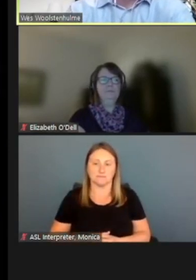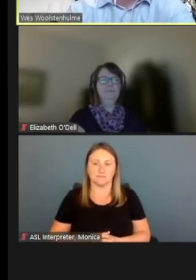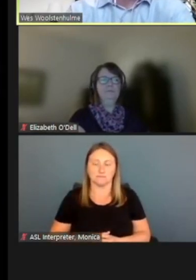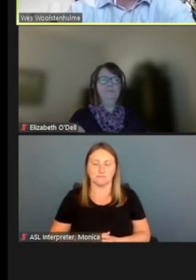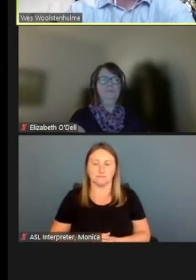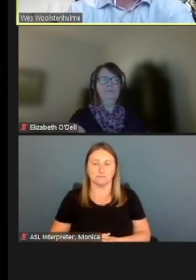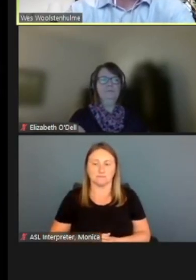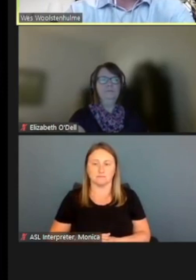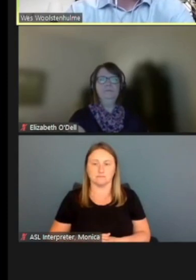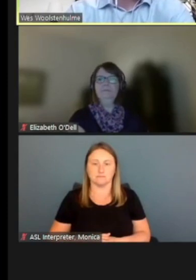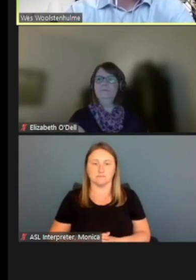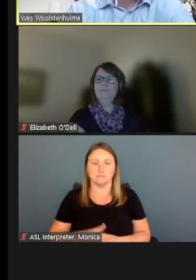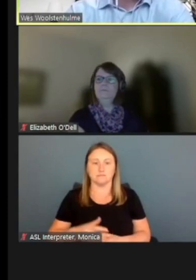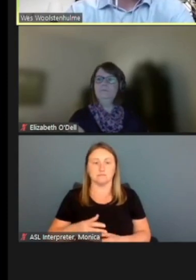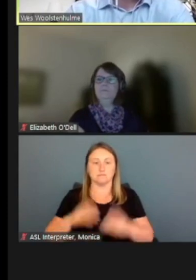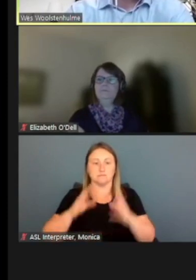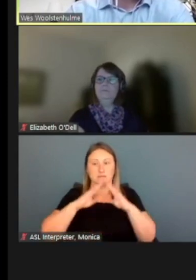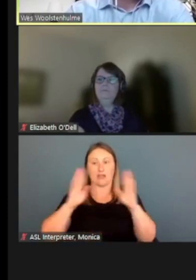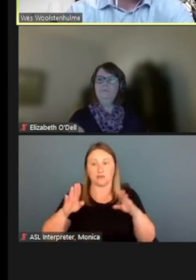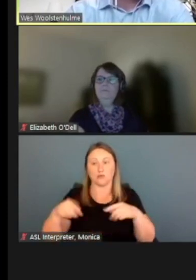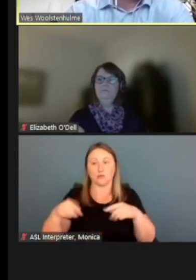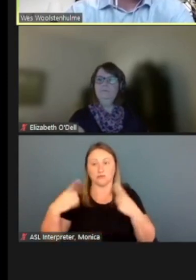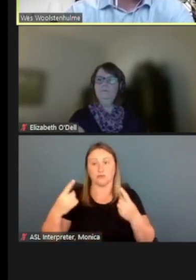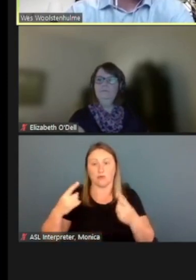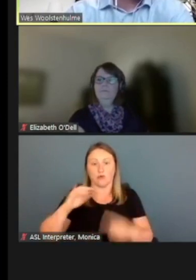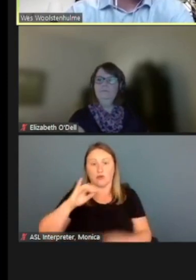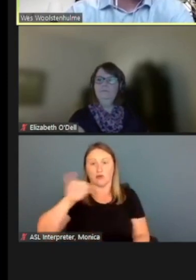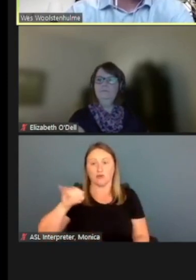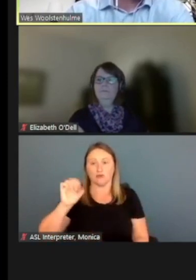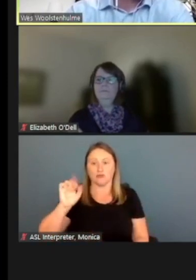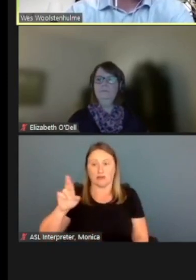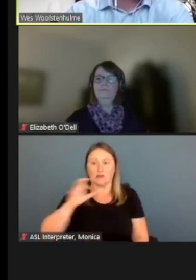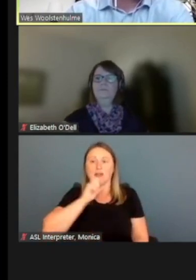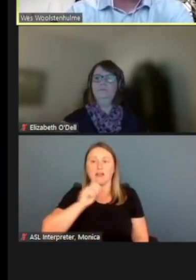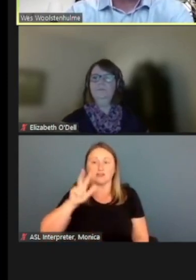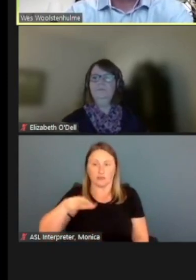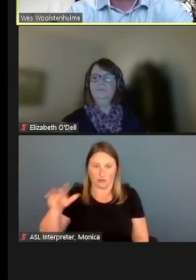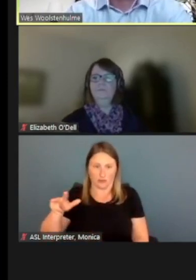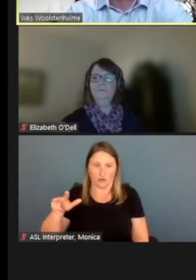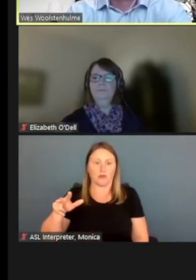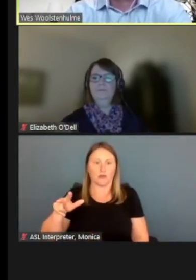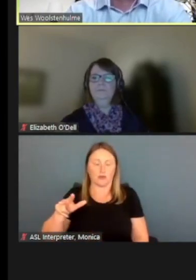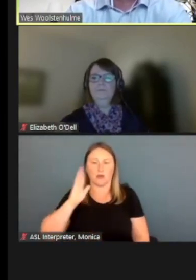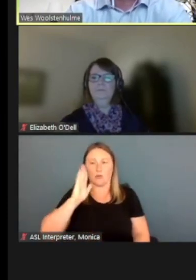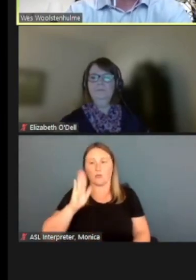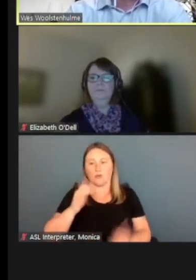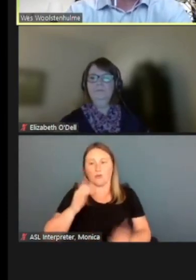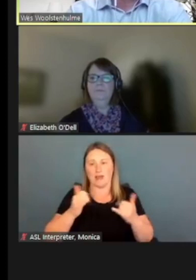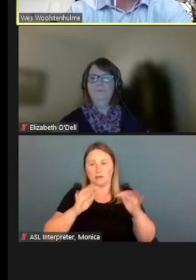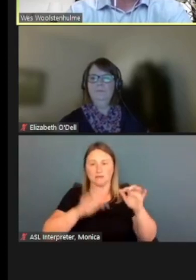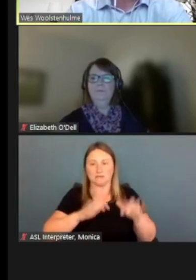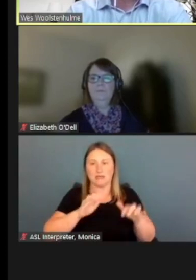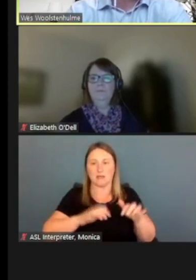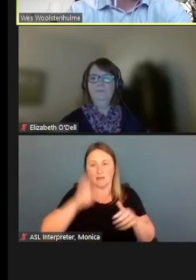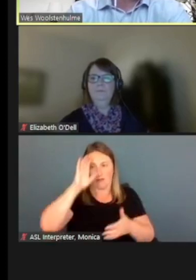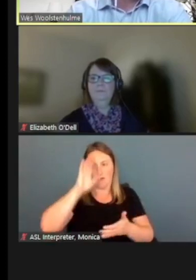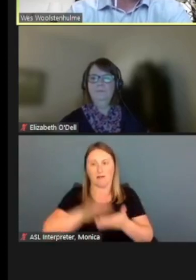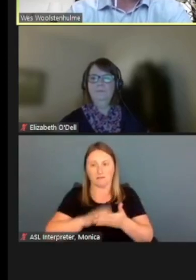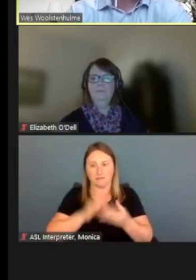And my household so far is Jennifer, age 33. We'll now enter her husband, Fernando.